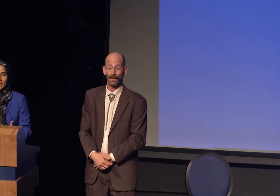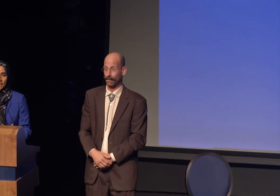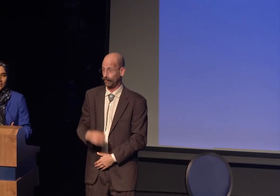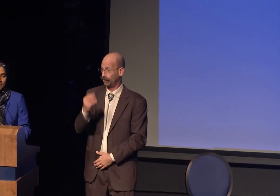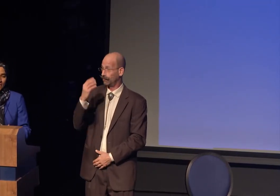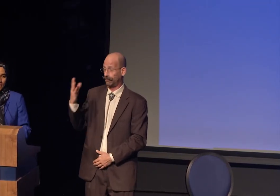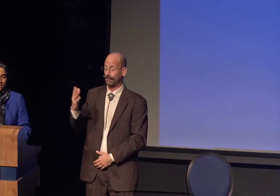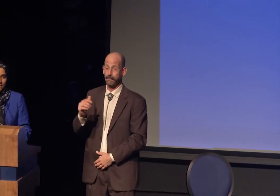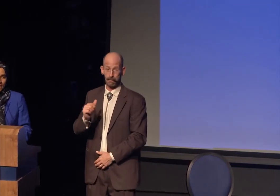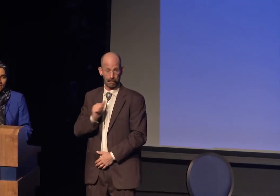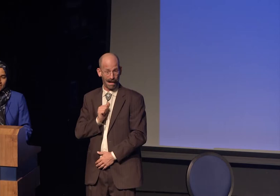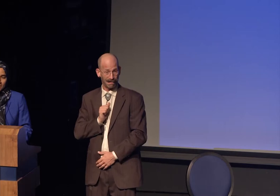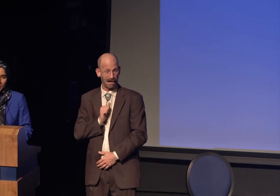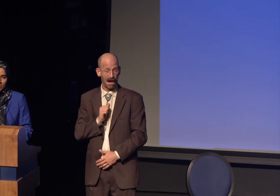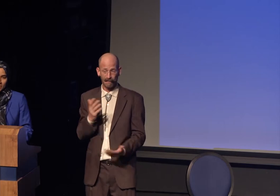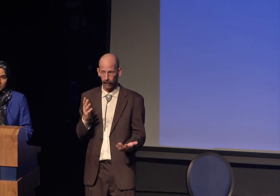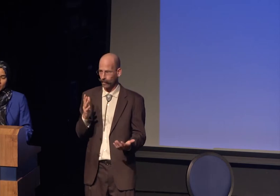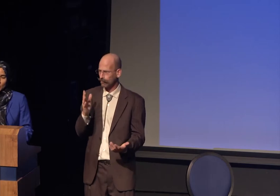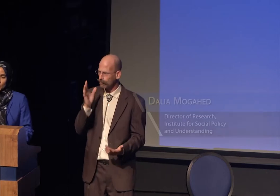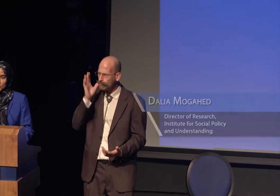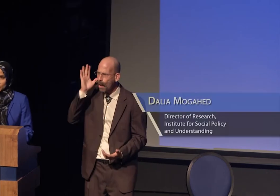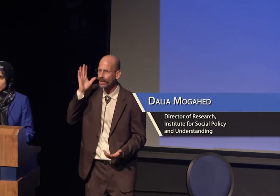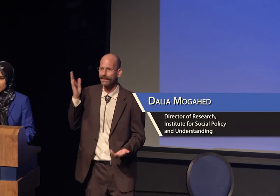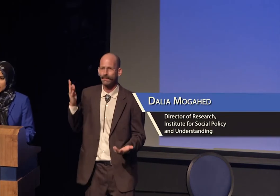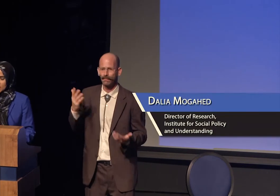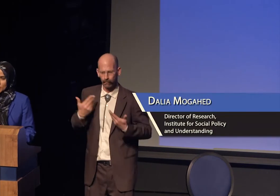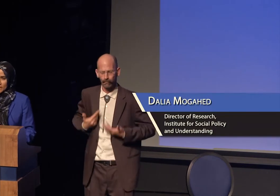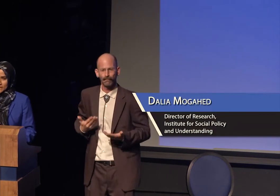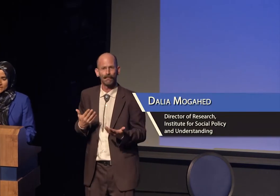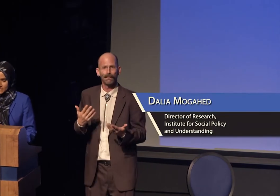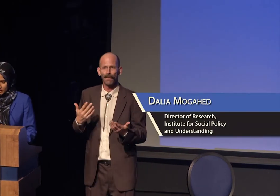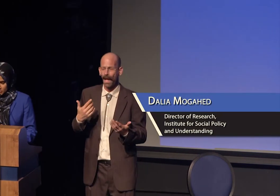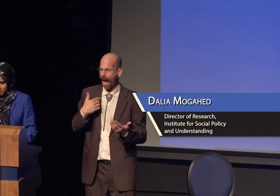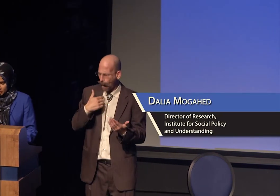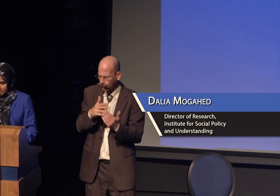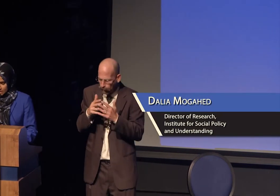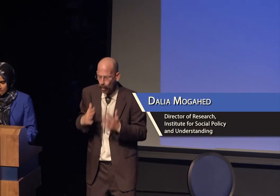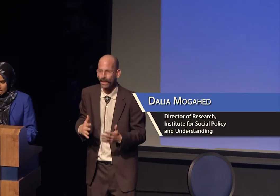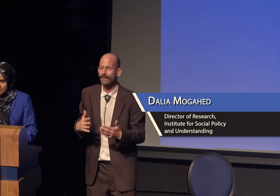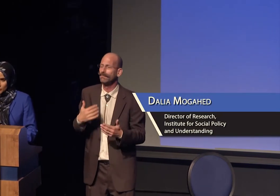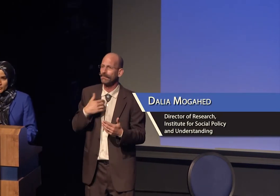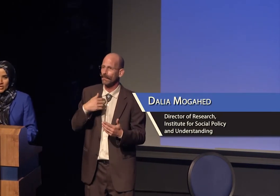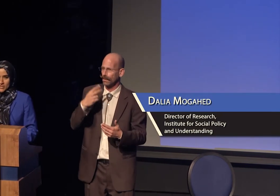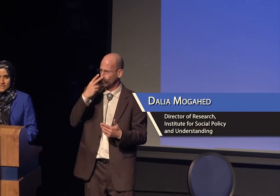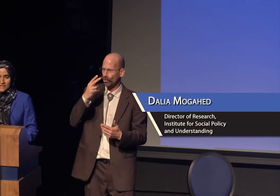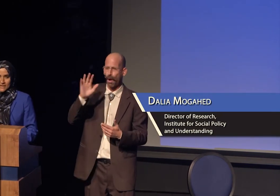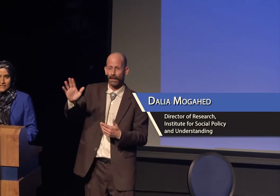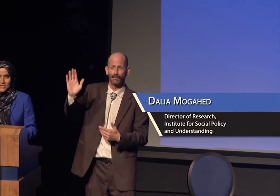as a parent, as an American, so moved by the secretary's remarks.